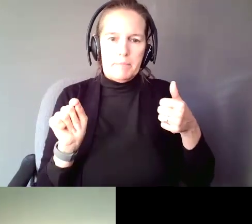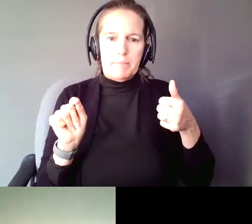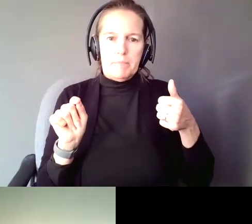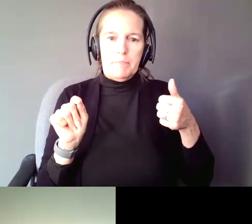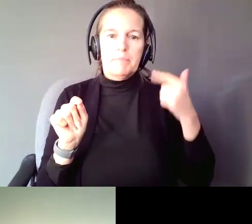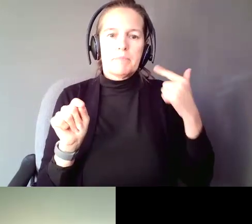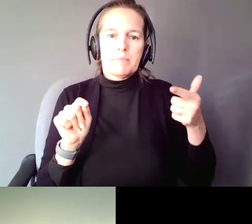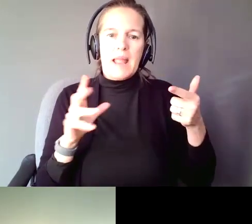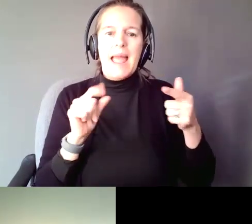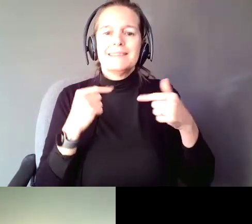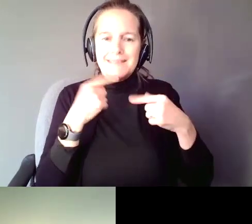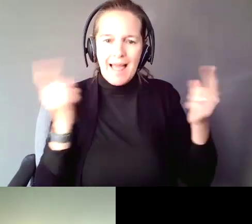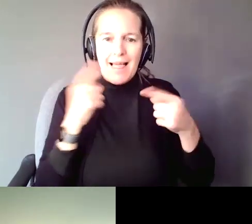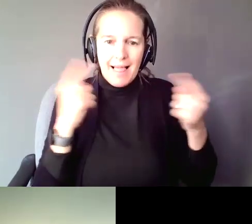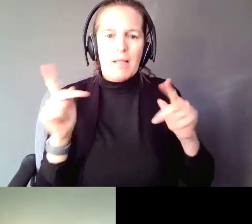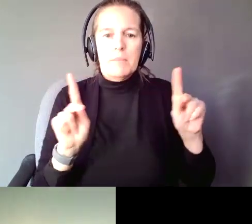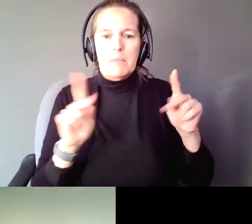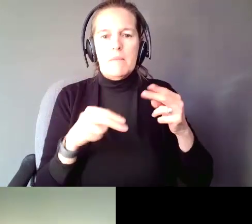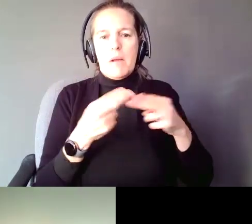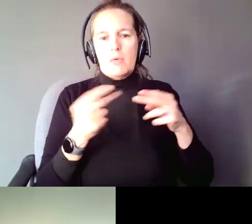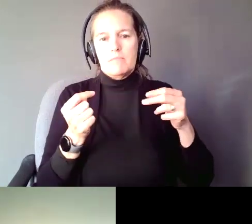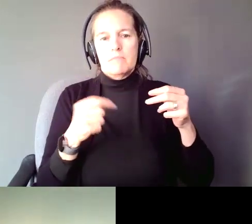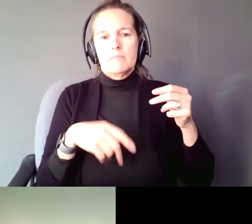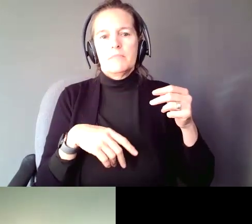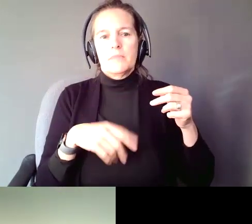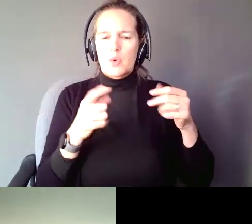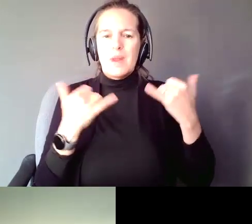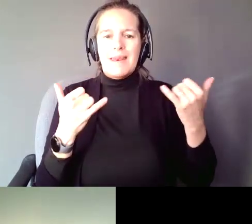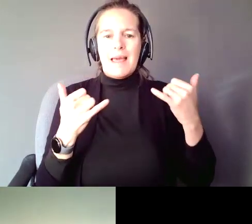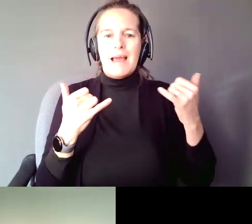people about them. You are now all Ambassadors. Every single person that believes something I said